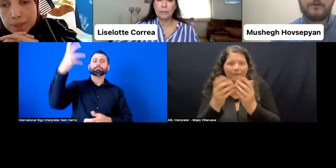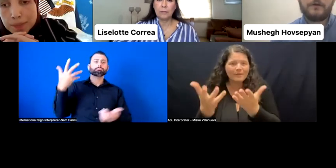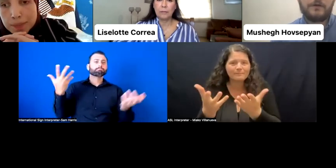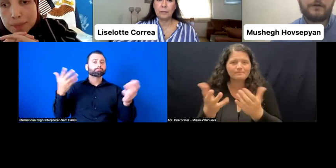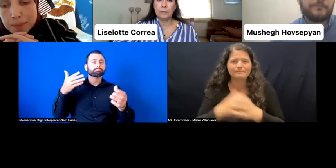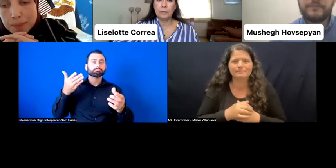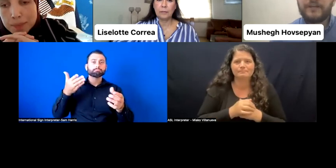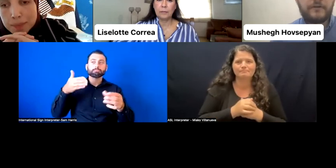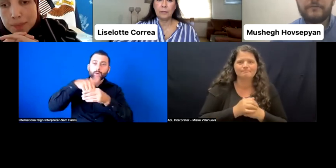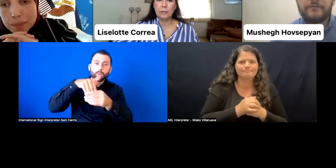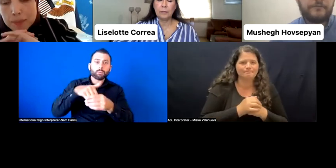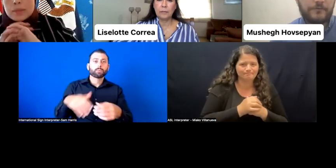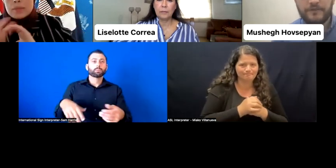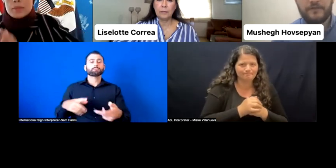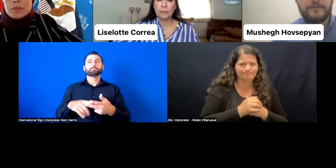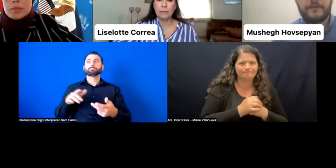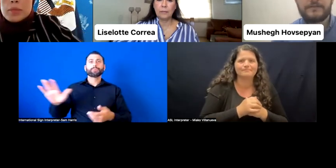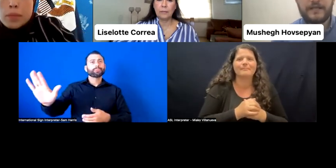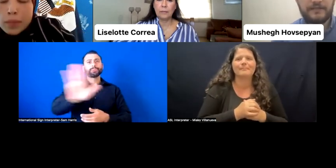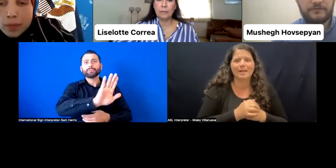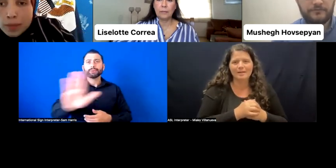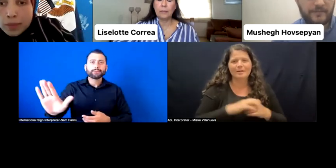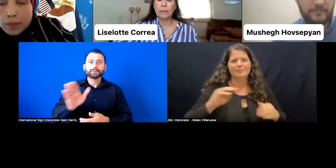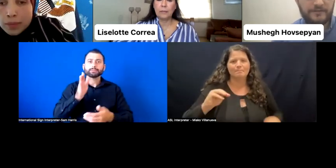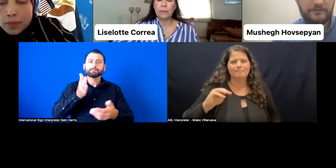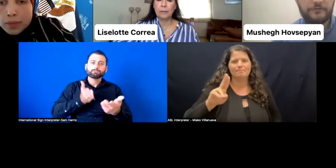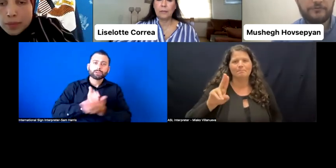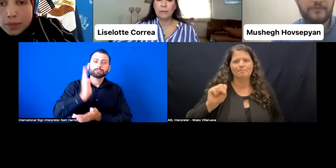There are few key things that need to happen in order to make